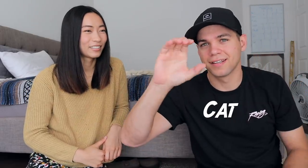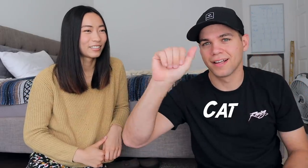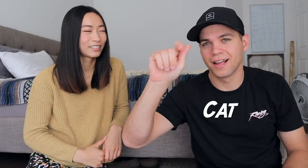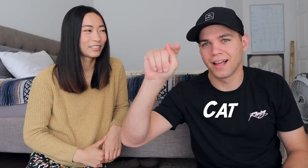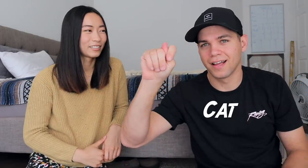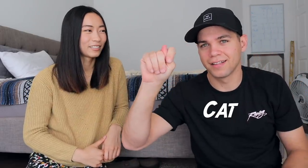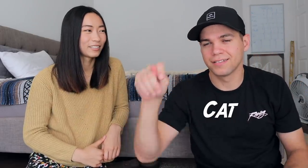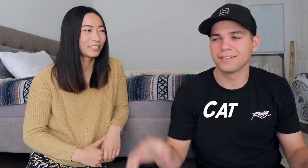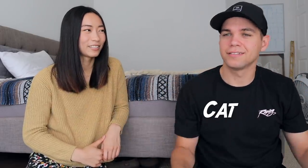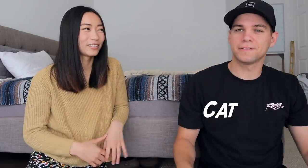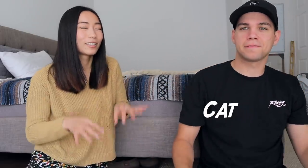C-A-T